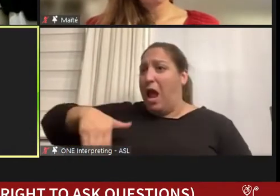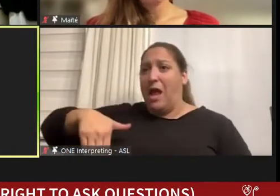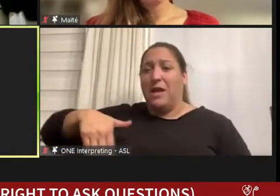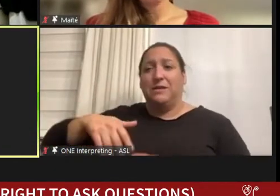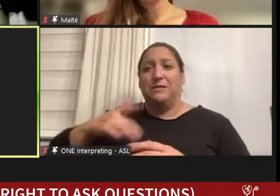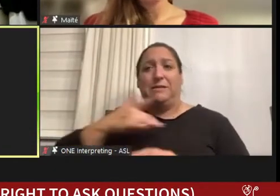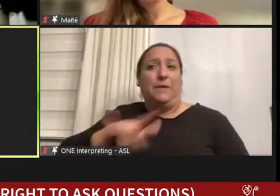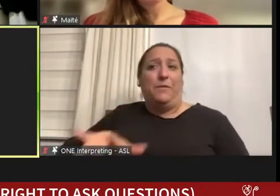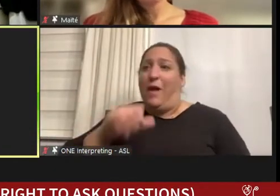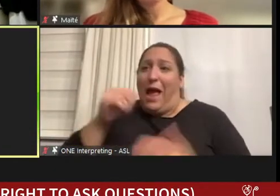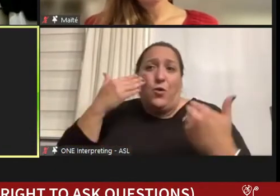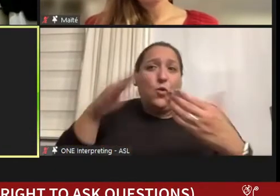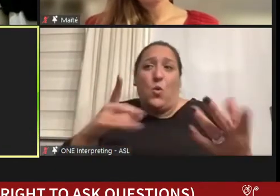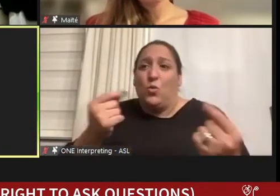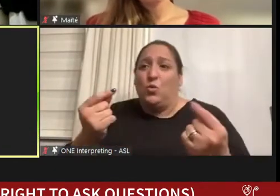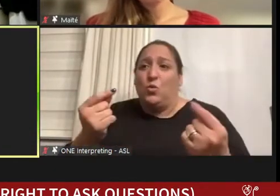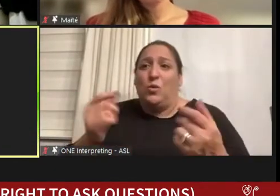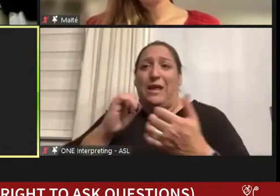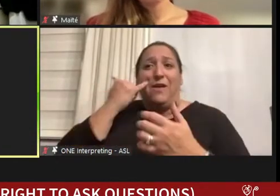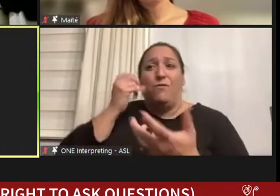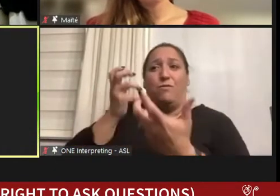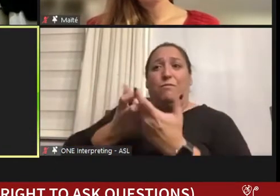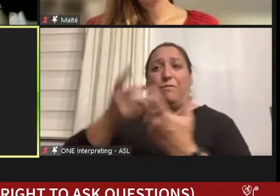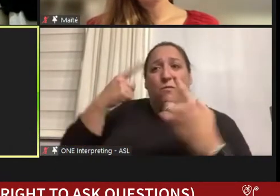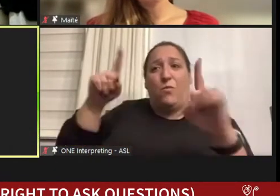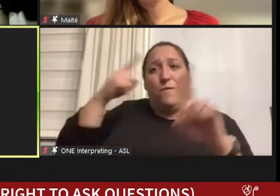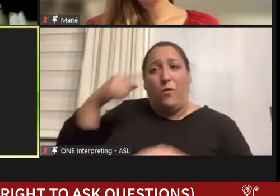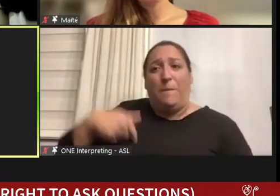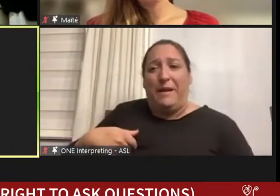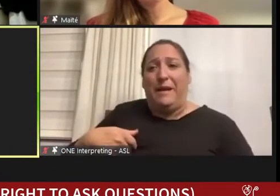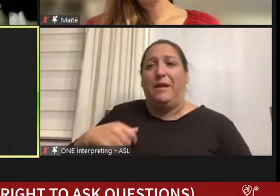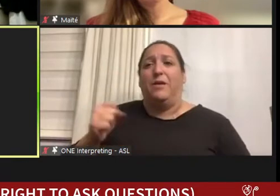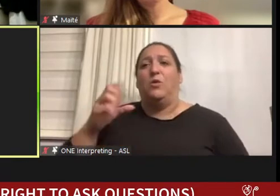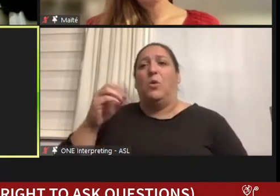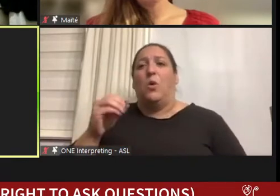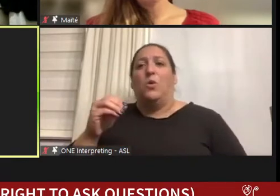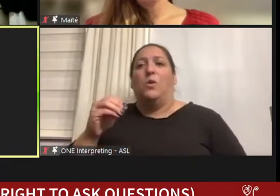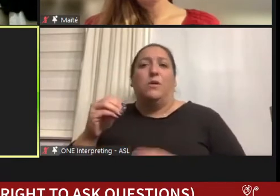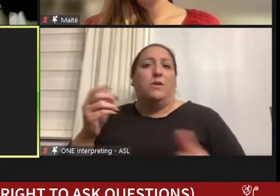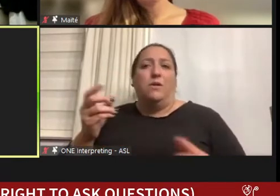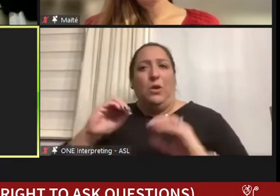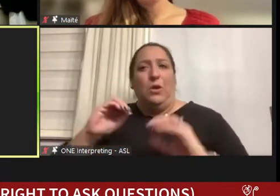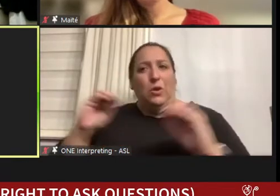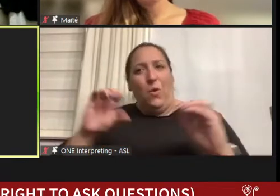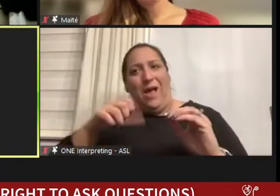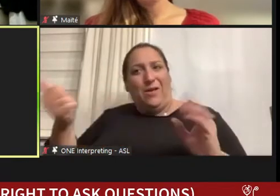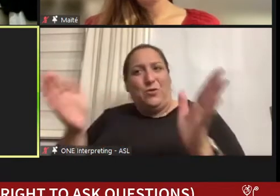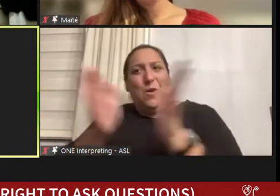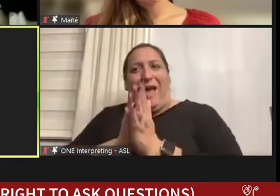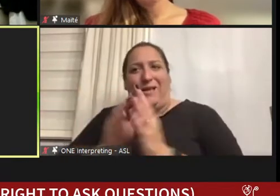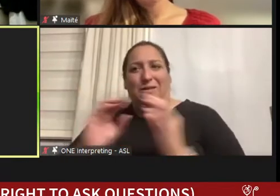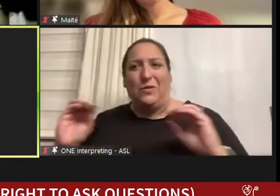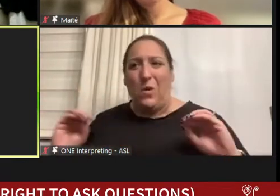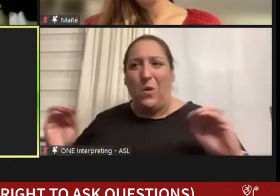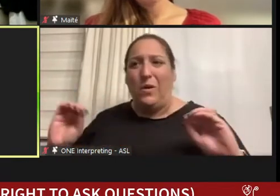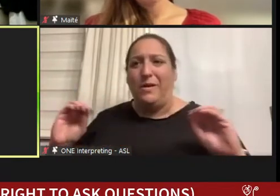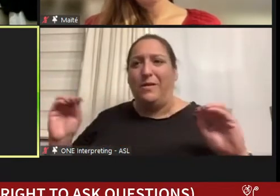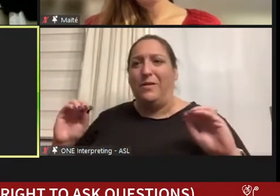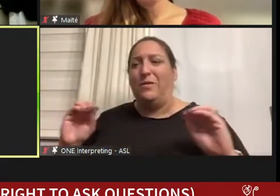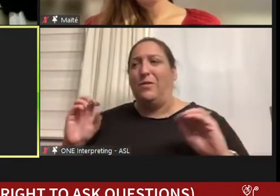And you know the way I came to this it was a very small